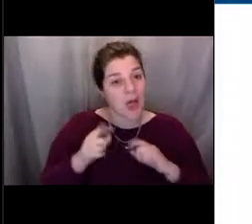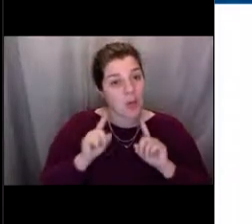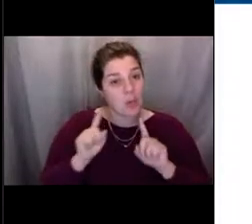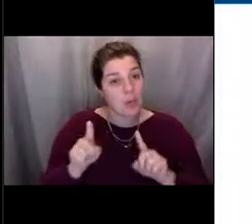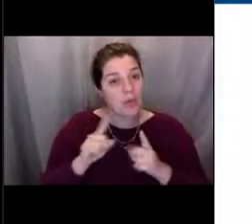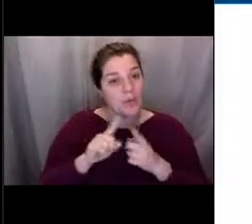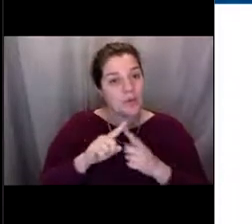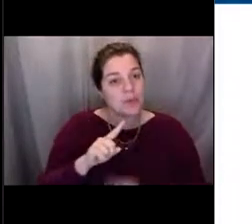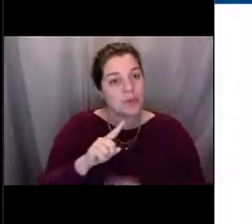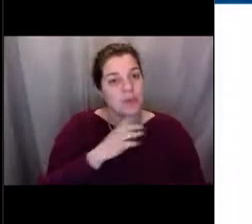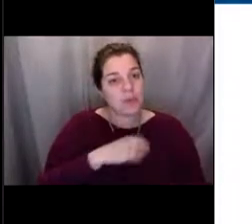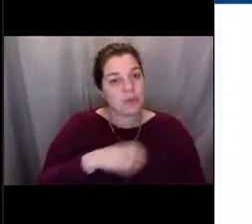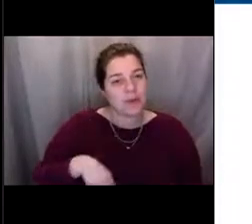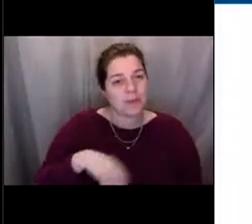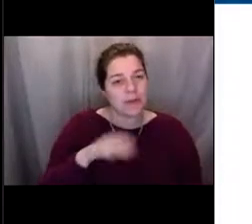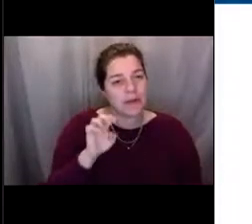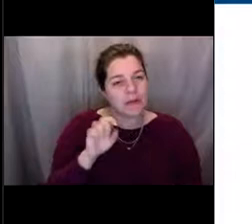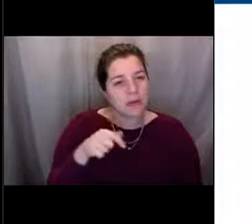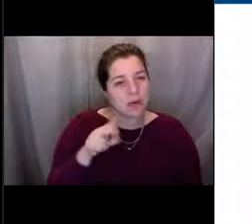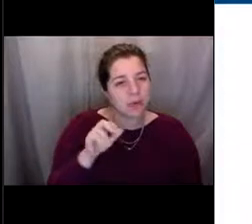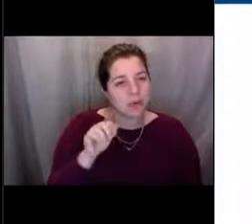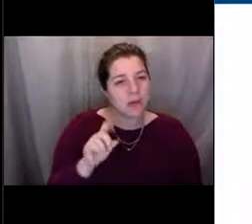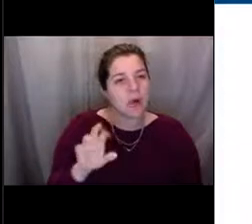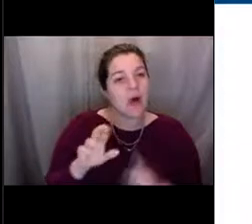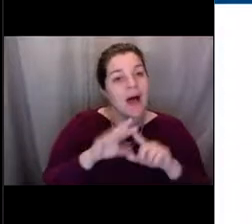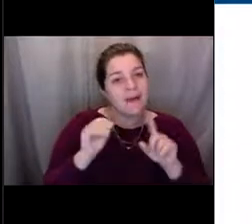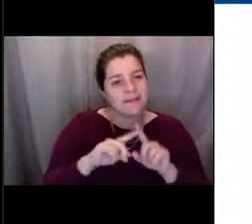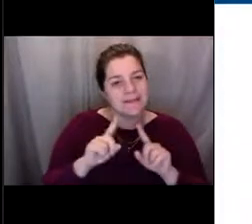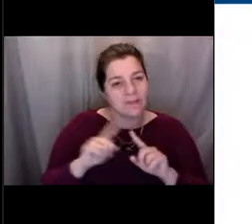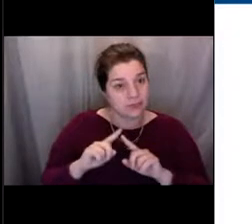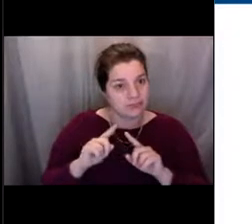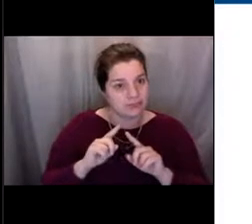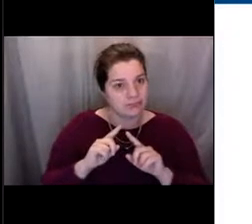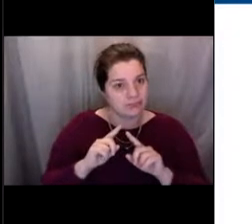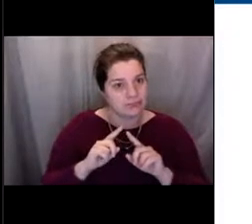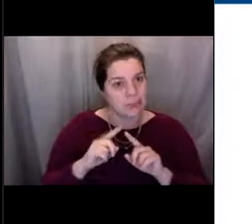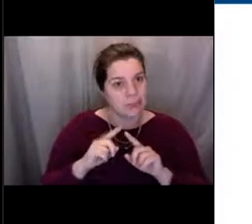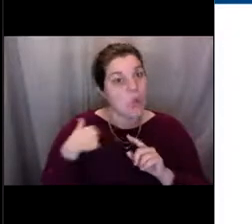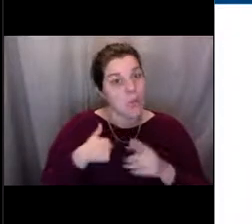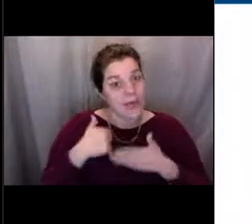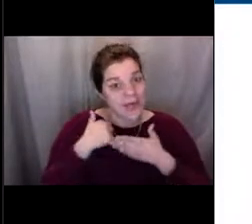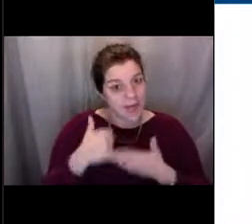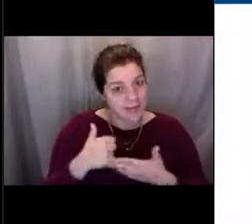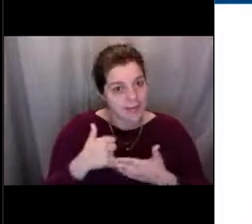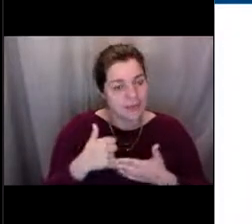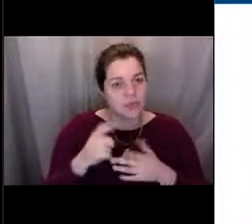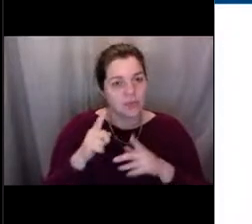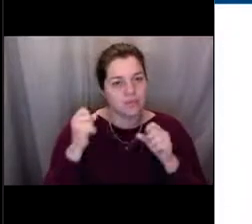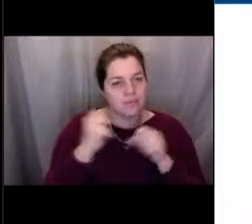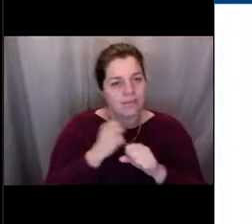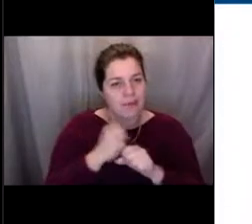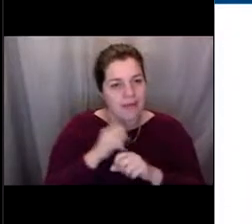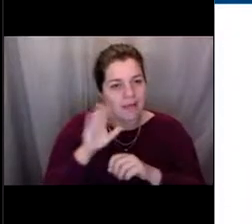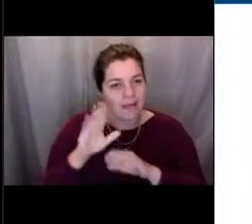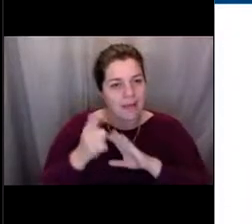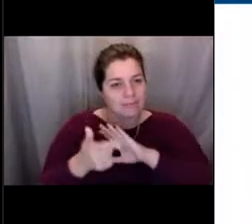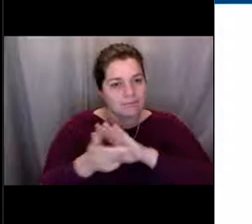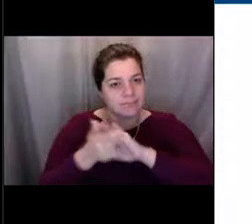and you know, some other partners in there too, and we help them to fight their illegal fishing coming into their ports.